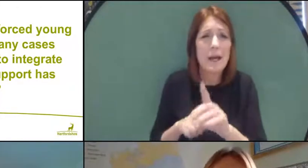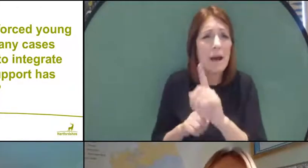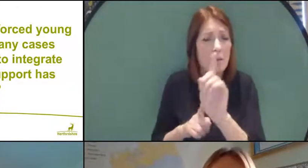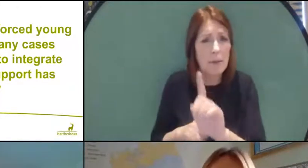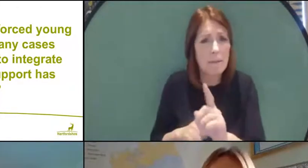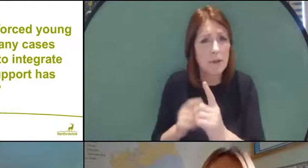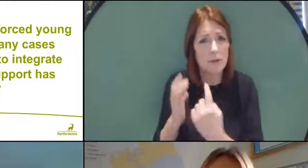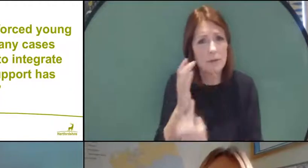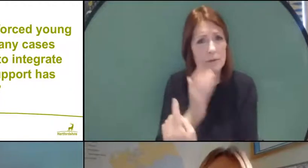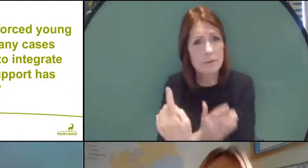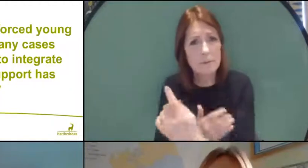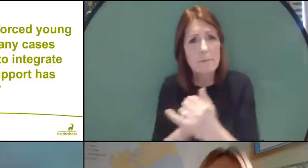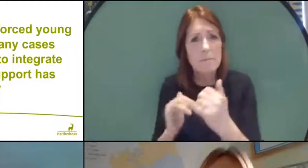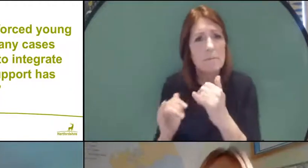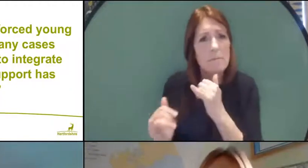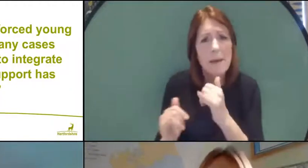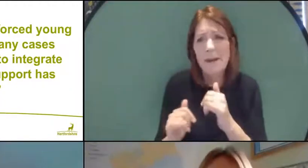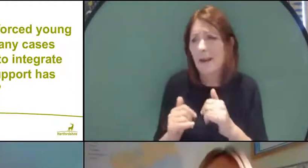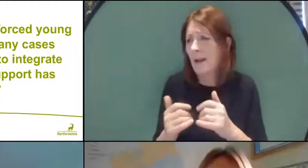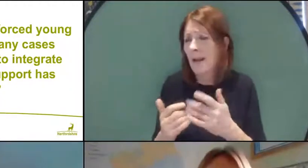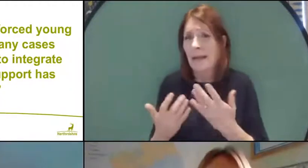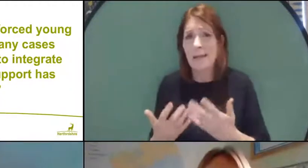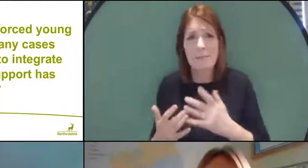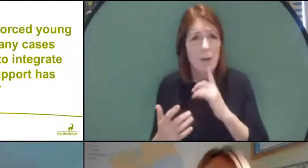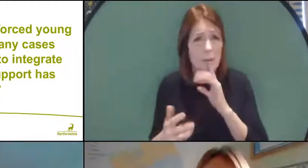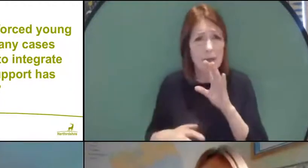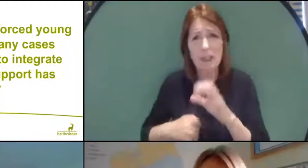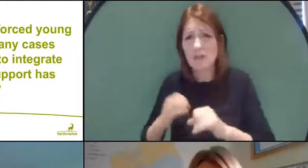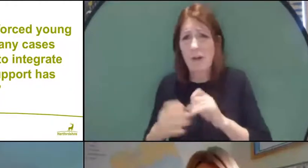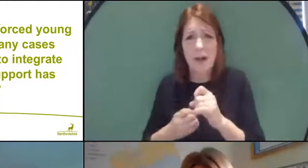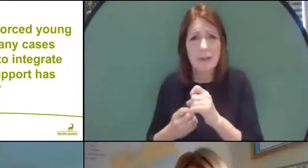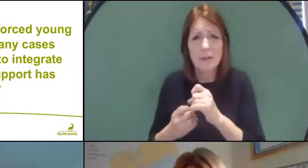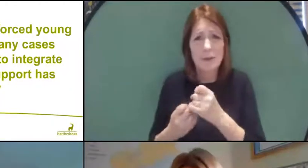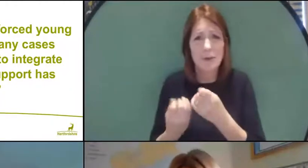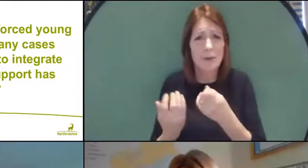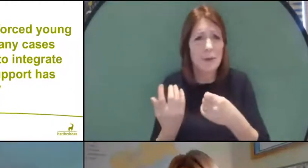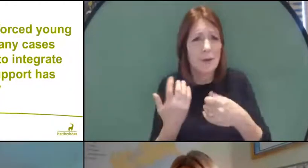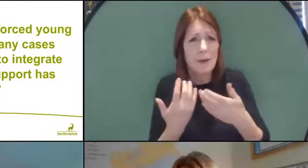they may struggle to integrate back in society. What support has been put in place in this?"